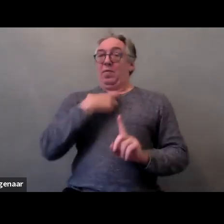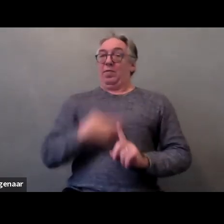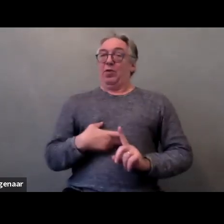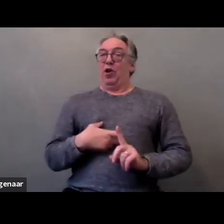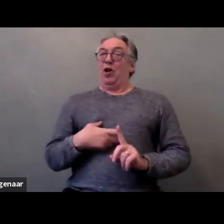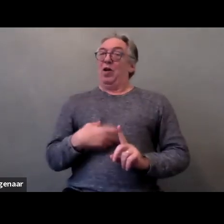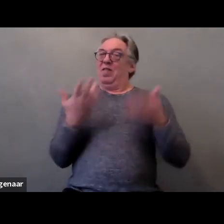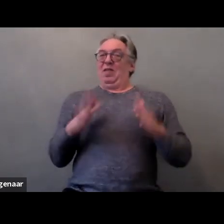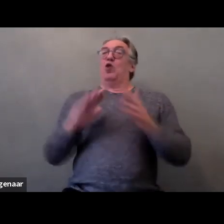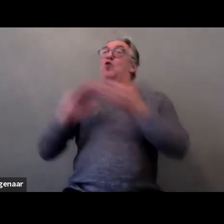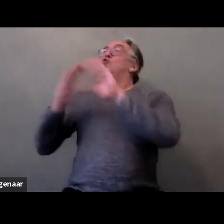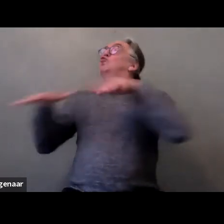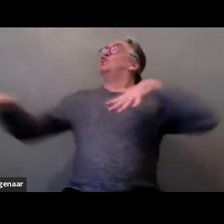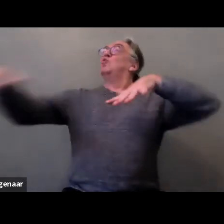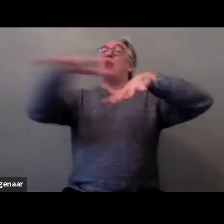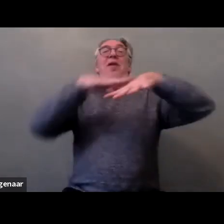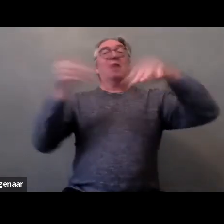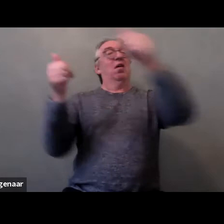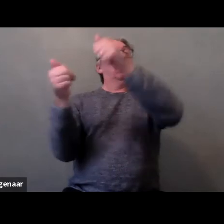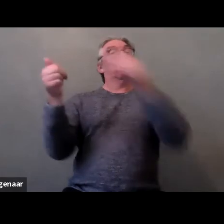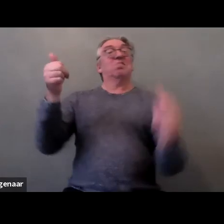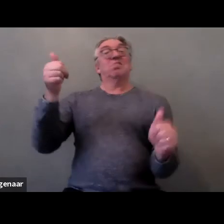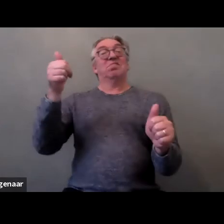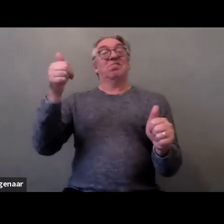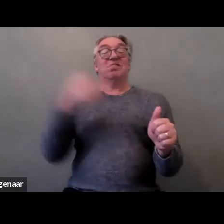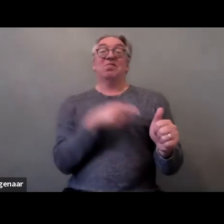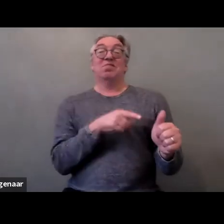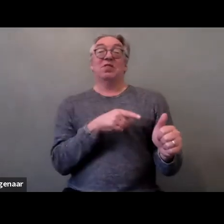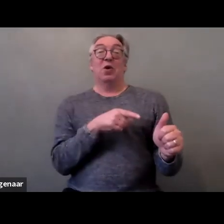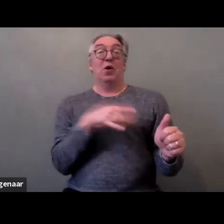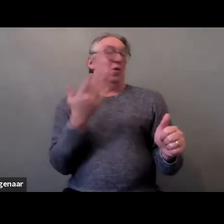which, you know, opens them up to various kinds of violence.